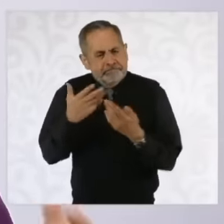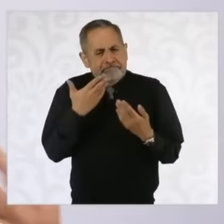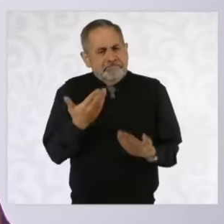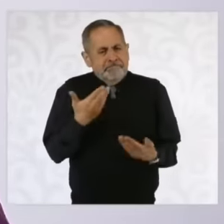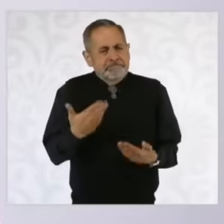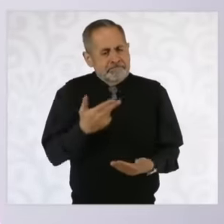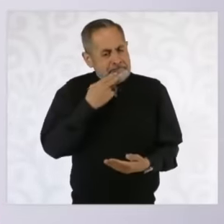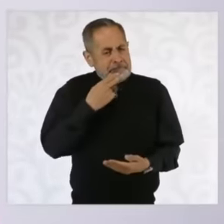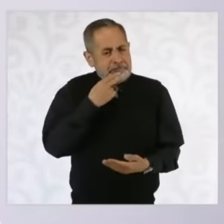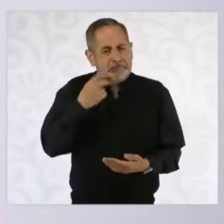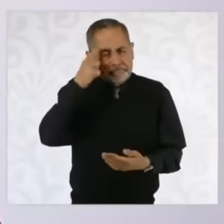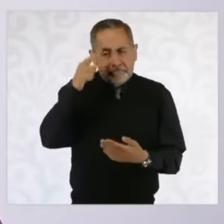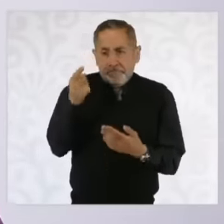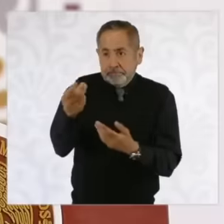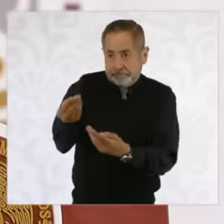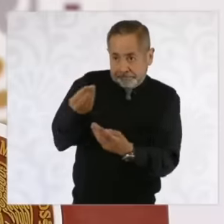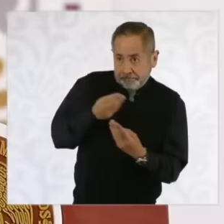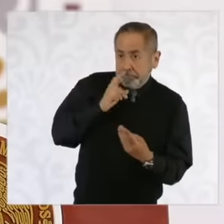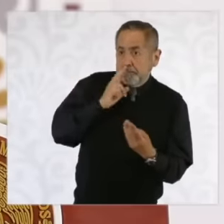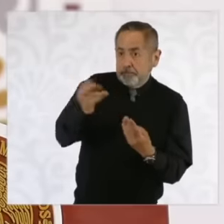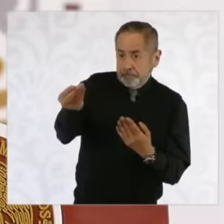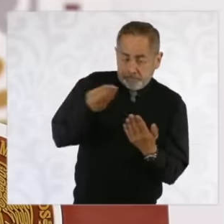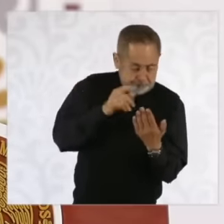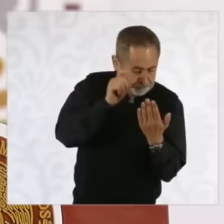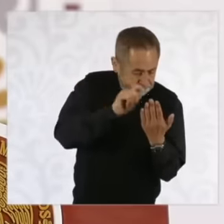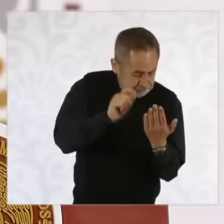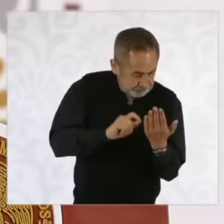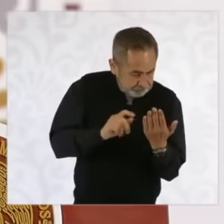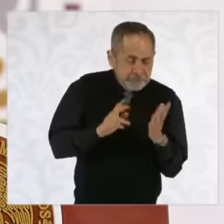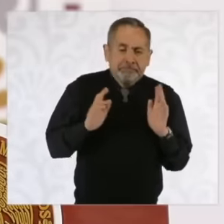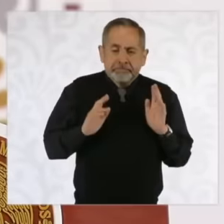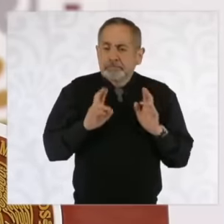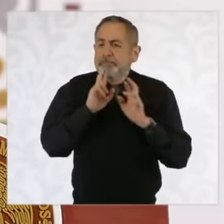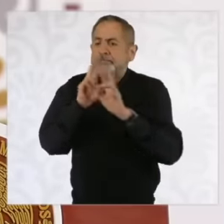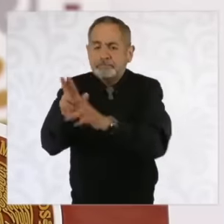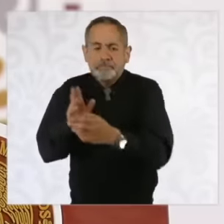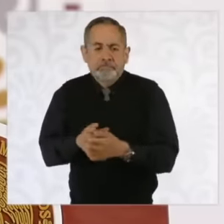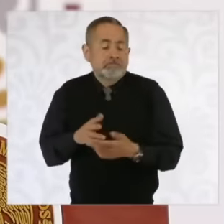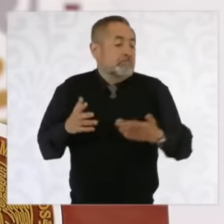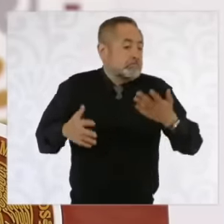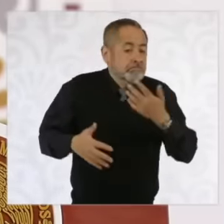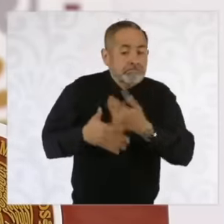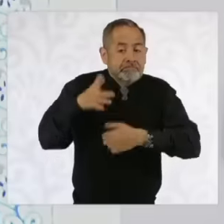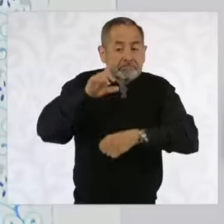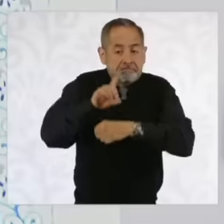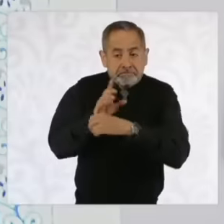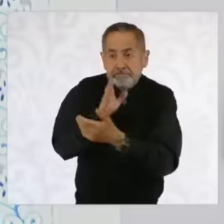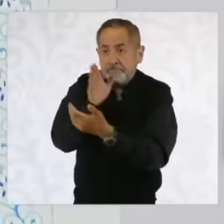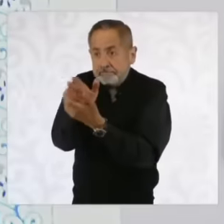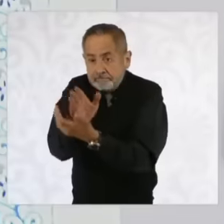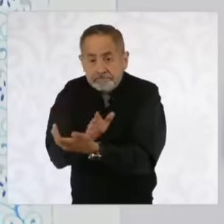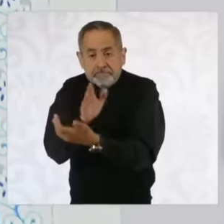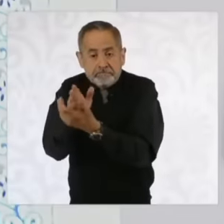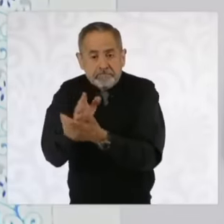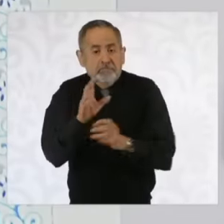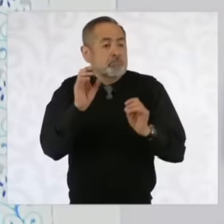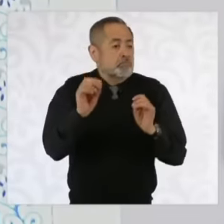this questionnaire if, for example, you are going to receive a visit every 15 days Or every month In case you have